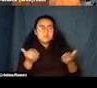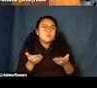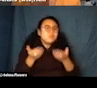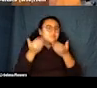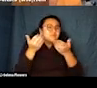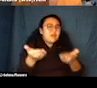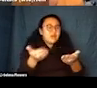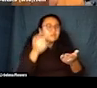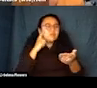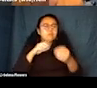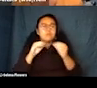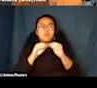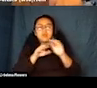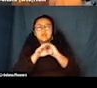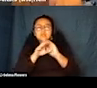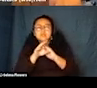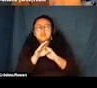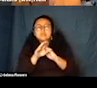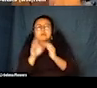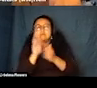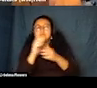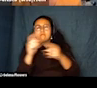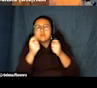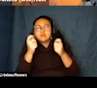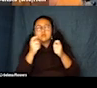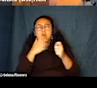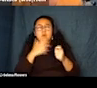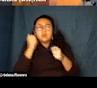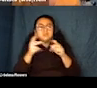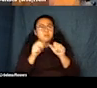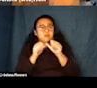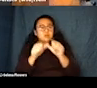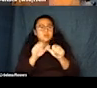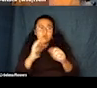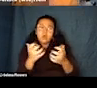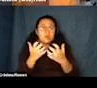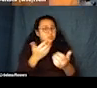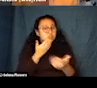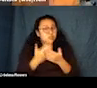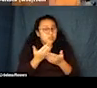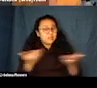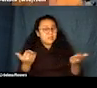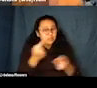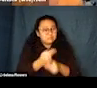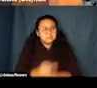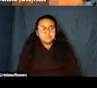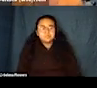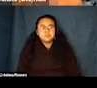having them in your audience longer is obviously a good thing. But in addition to that, bringing disabled patrons in